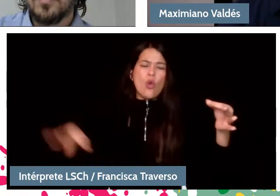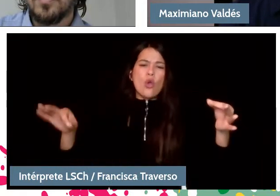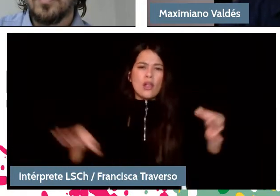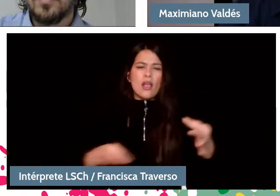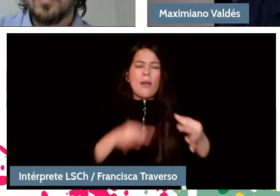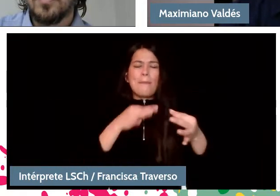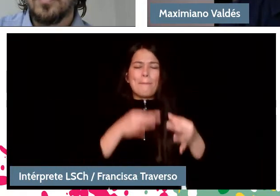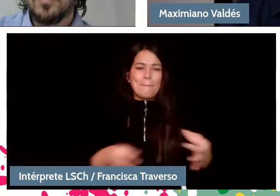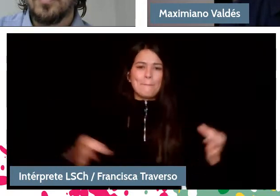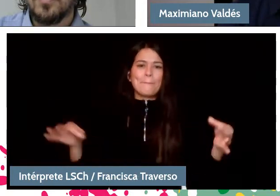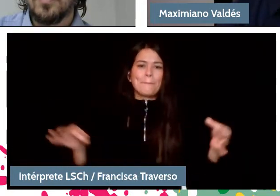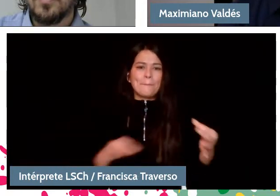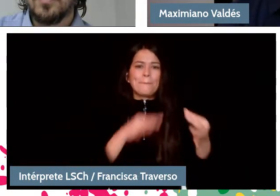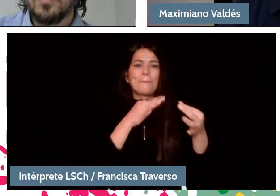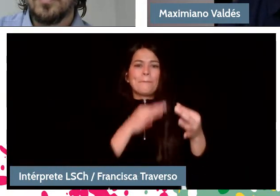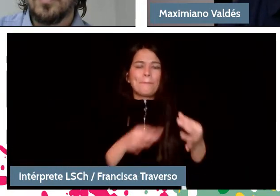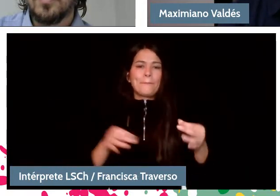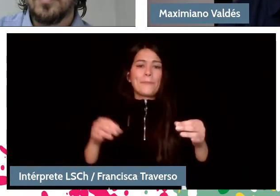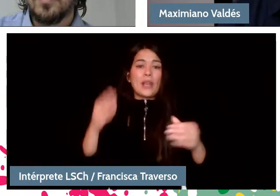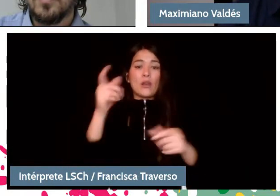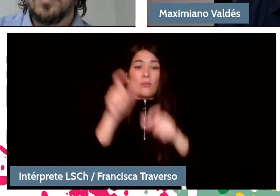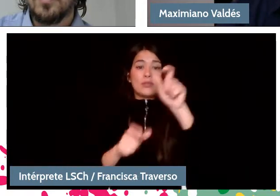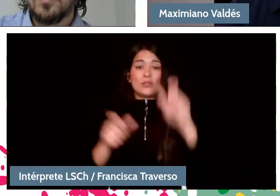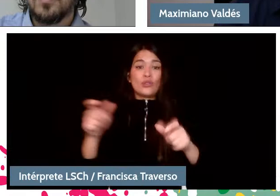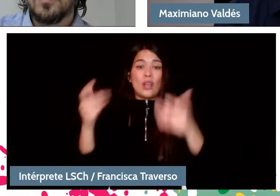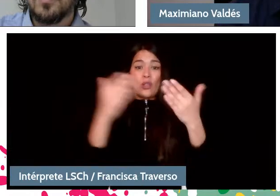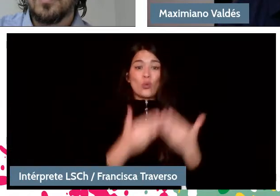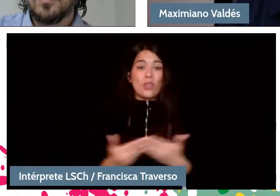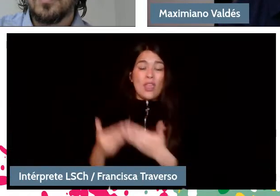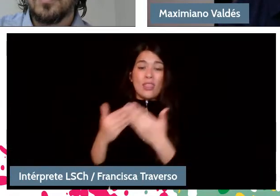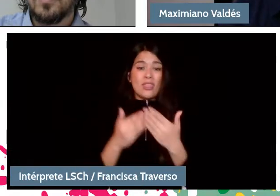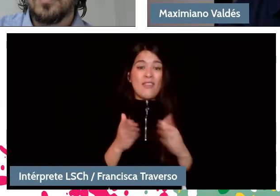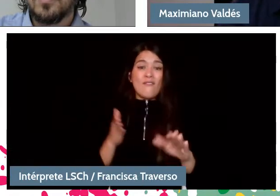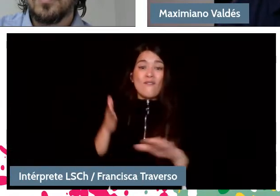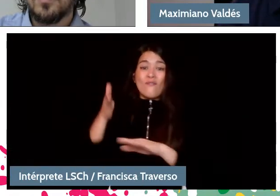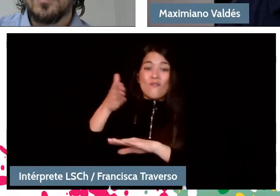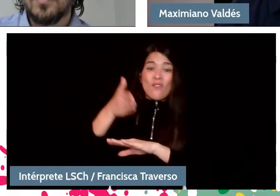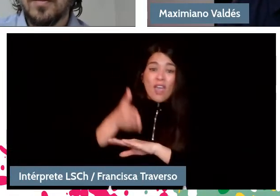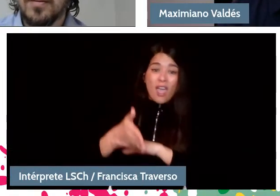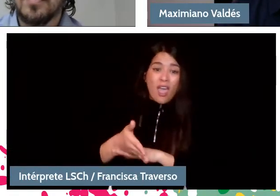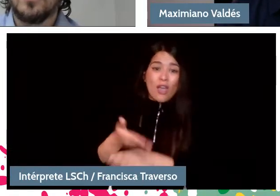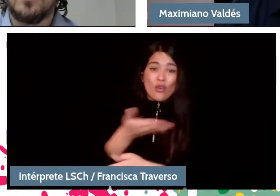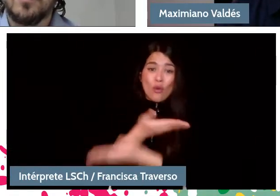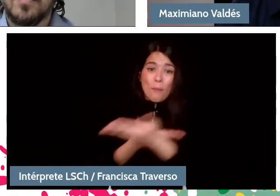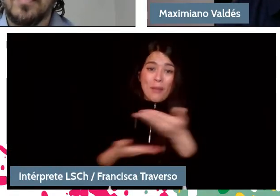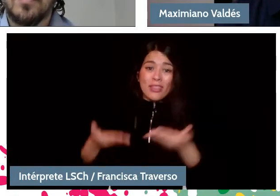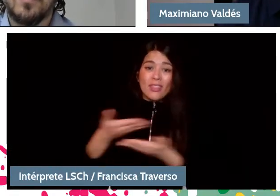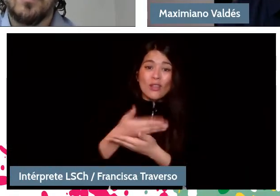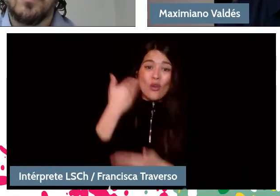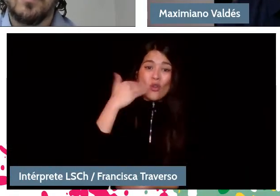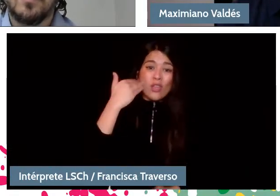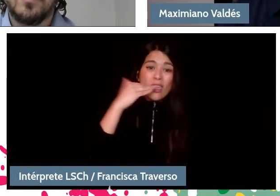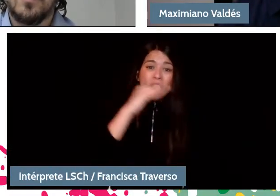they play contemporary music, they take the composers, they approach the kids and then they begin to expose themselves to the community.